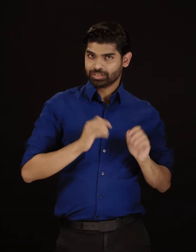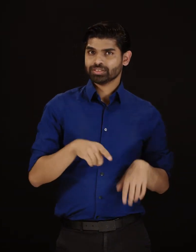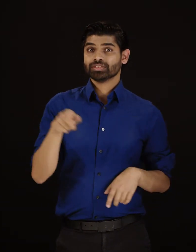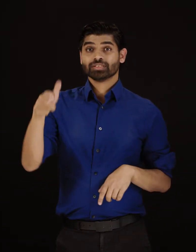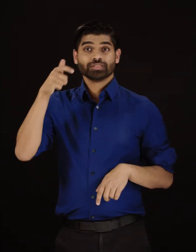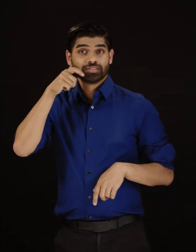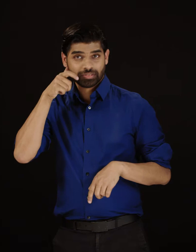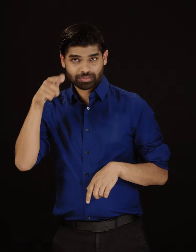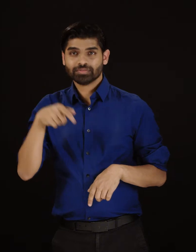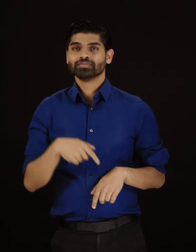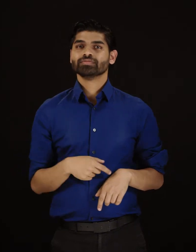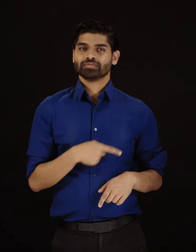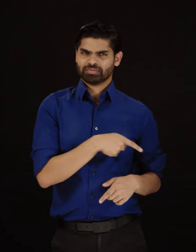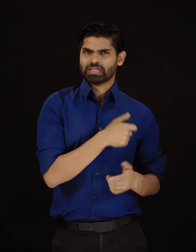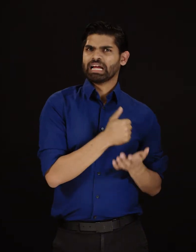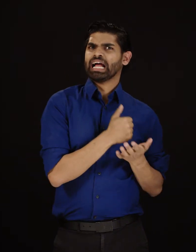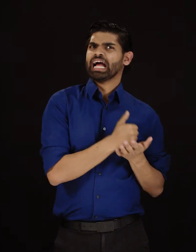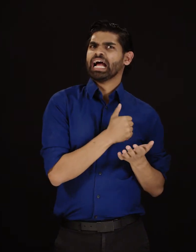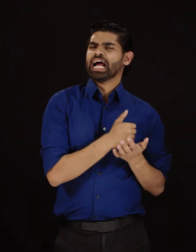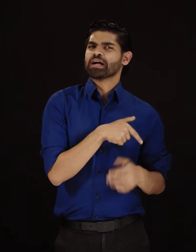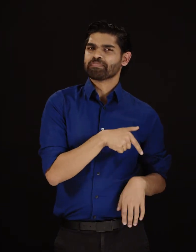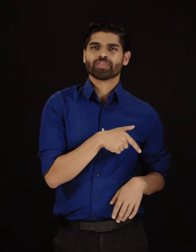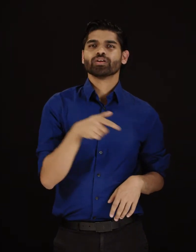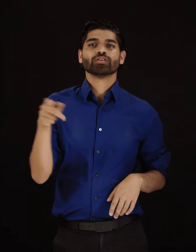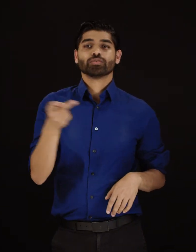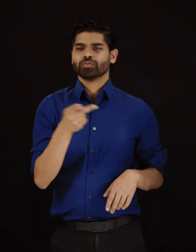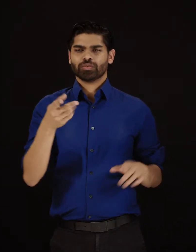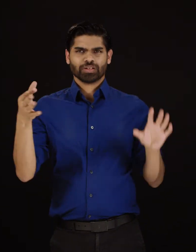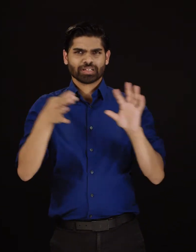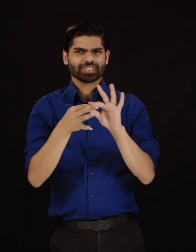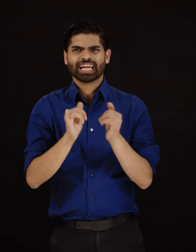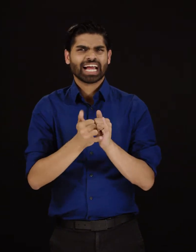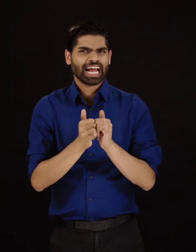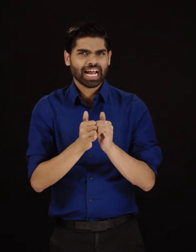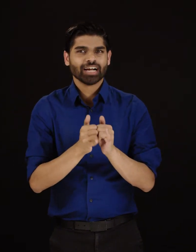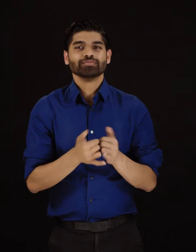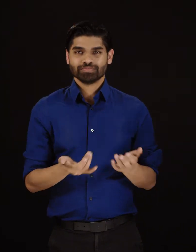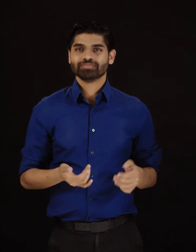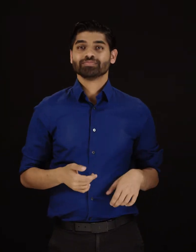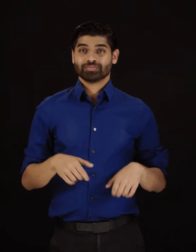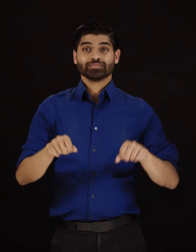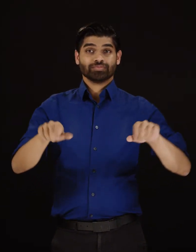messaging in a chat box that can be opened on the service provider’s website.